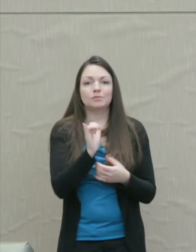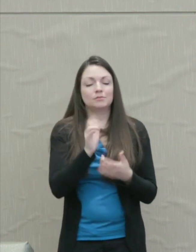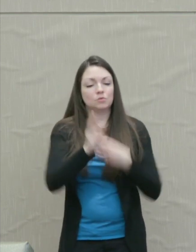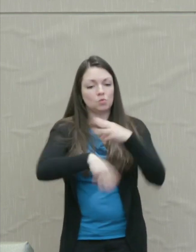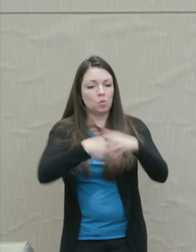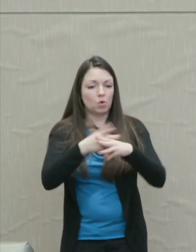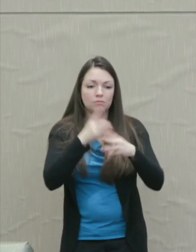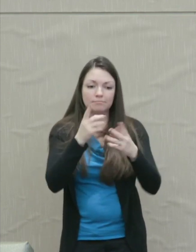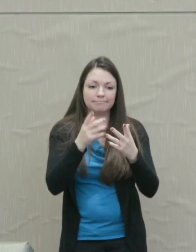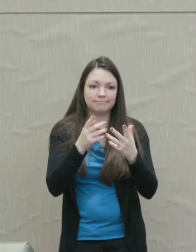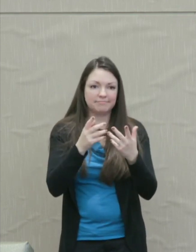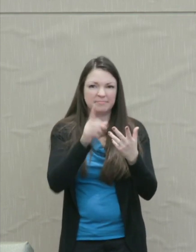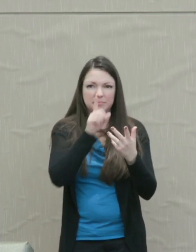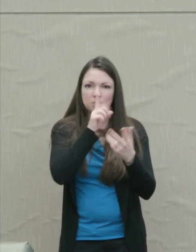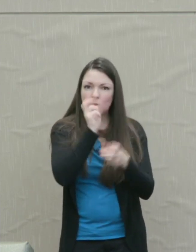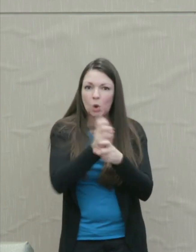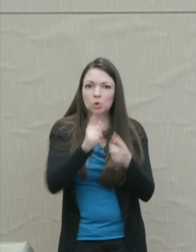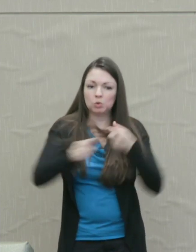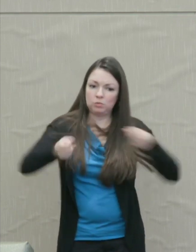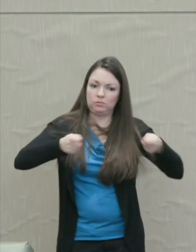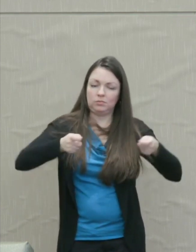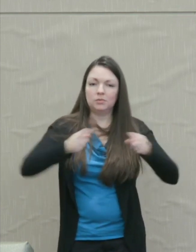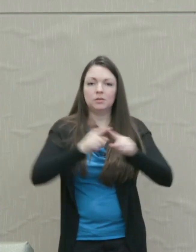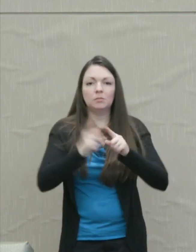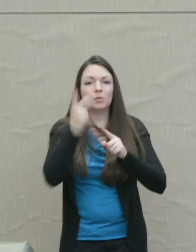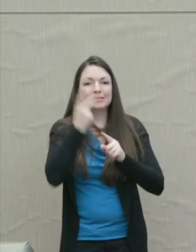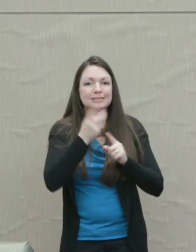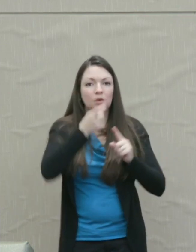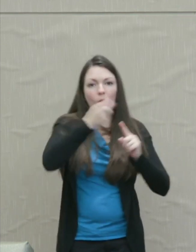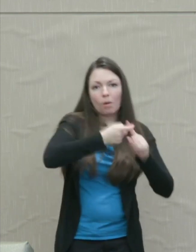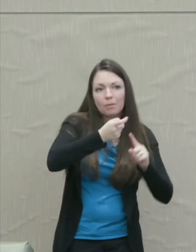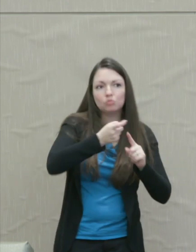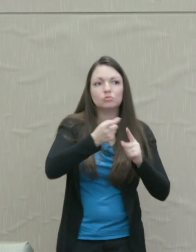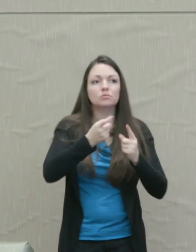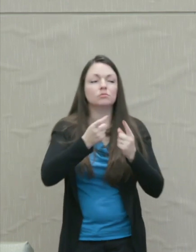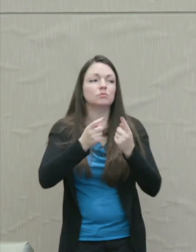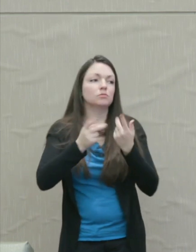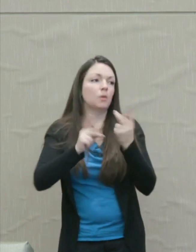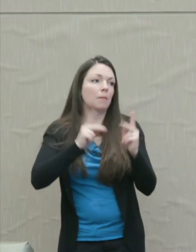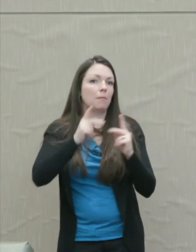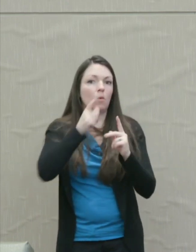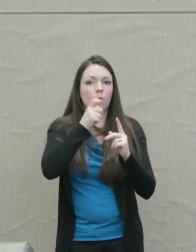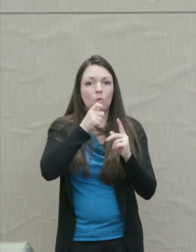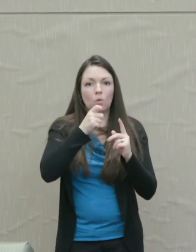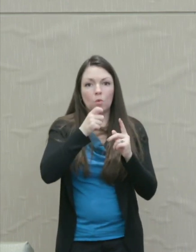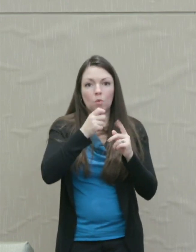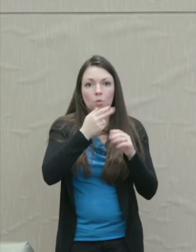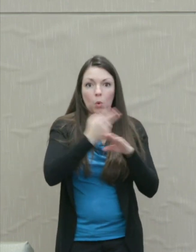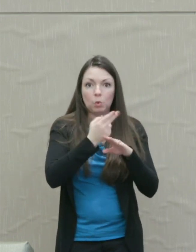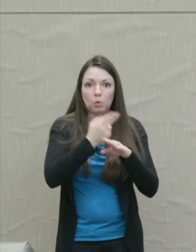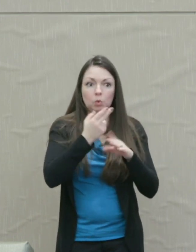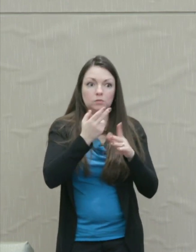So when we see things like automation, outsourcing that are making a mess of people's lives,